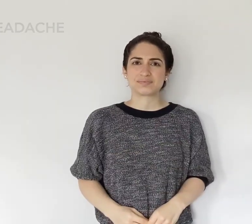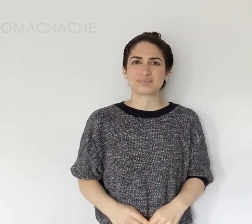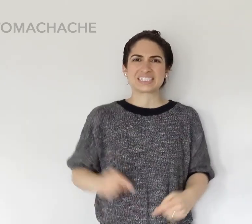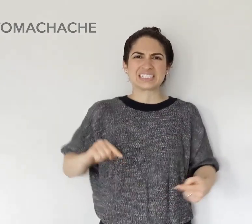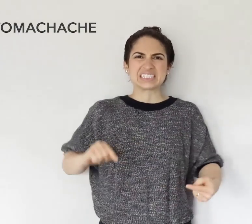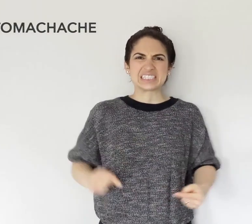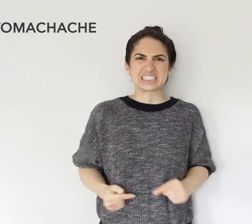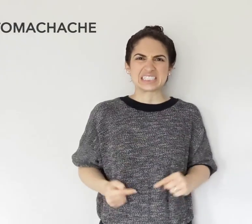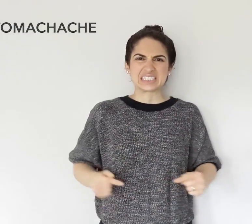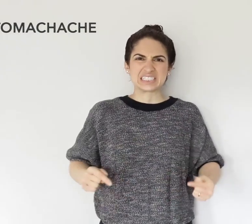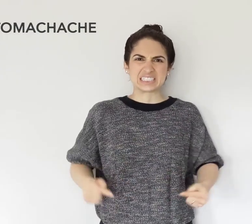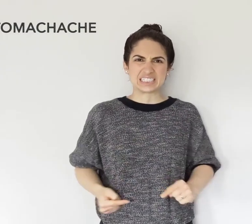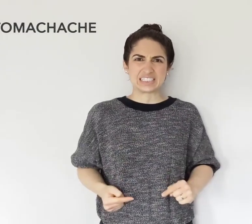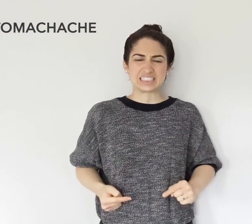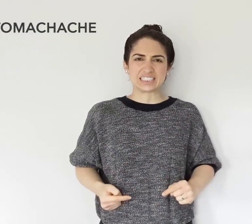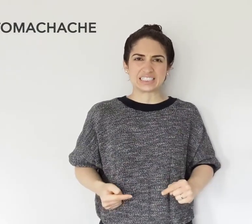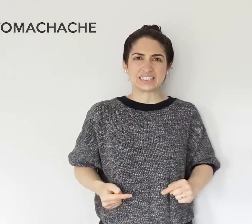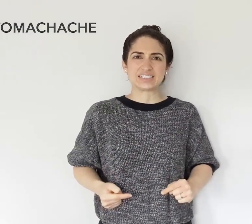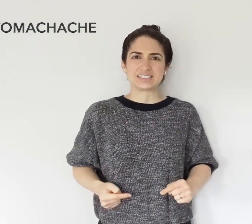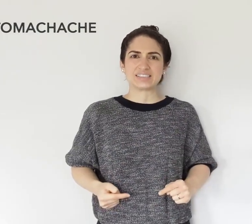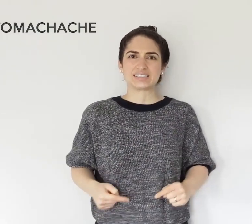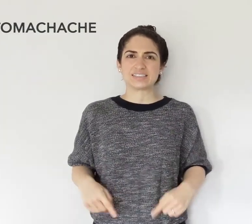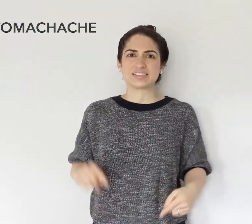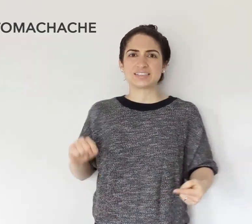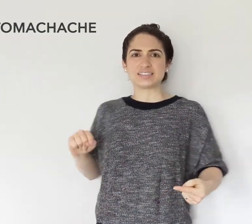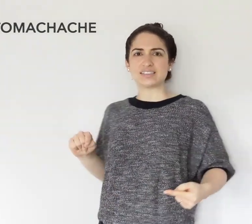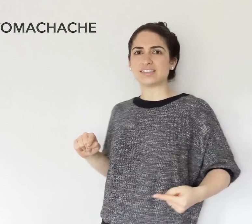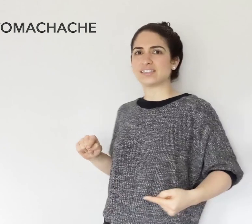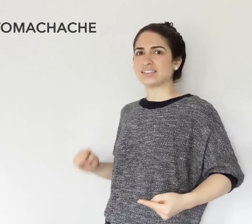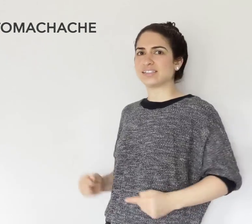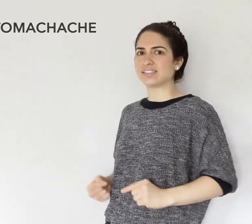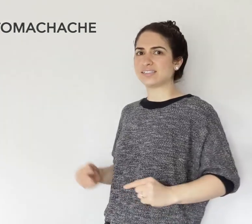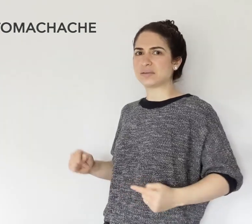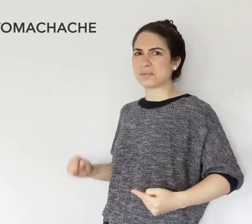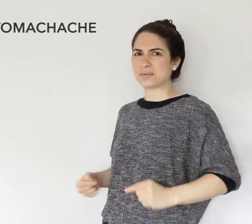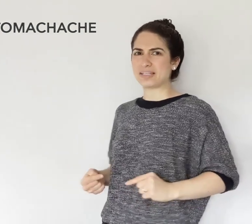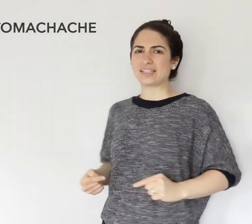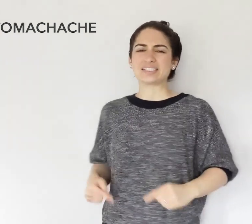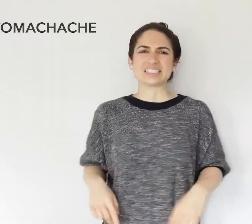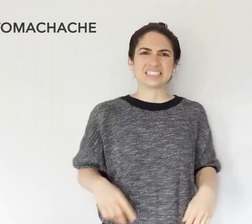STOMACHACHE